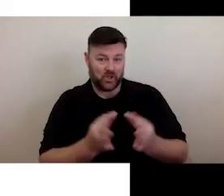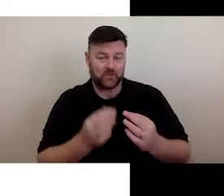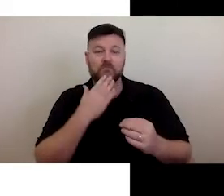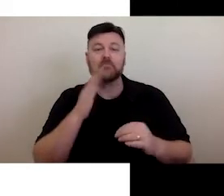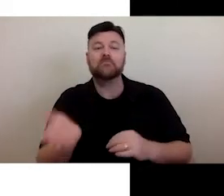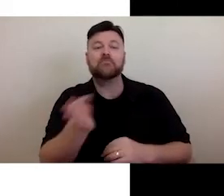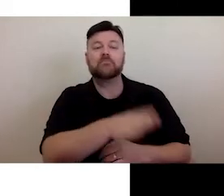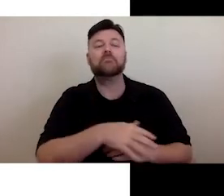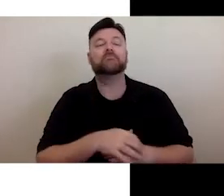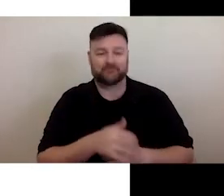please?